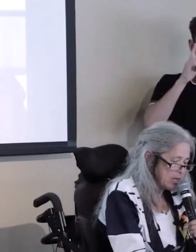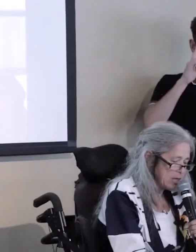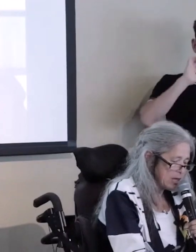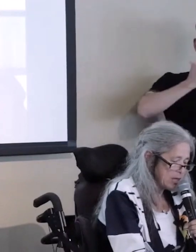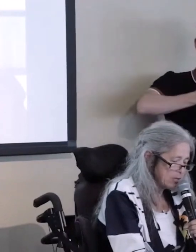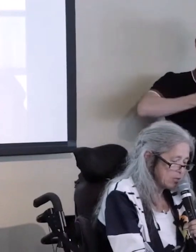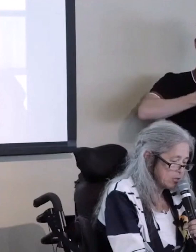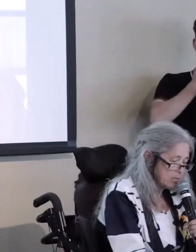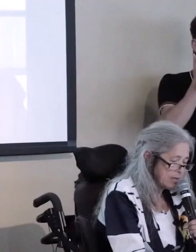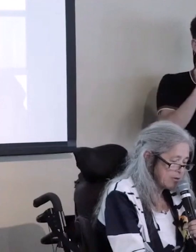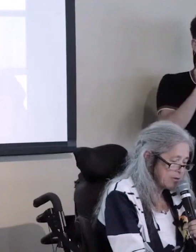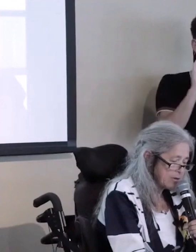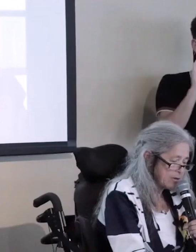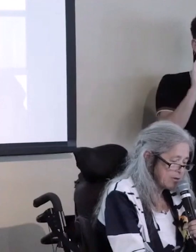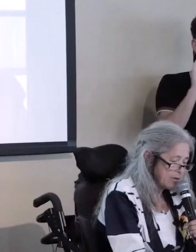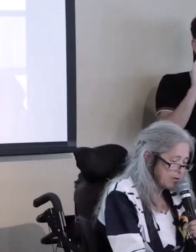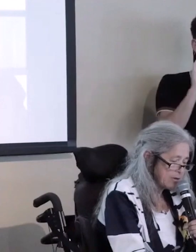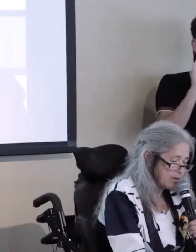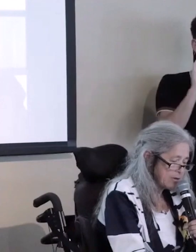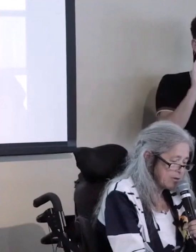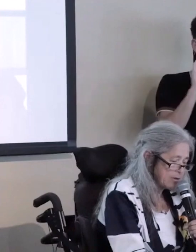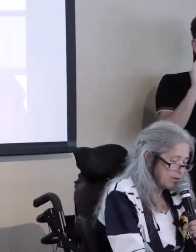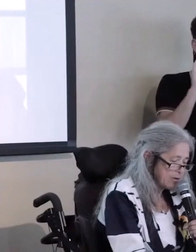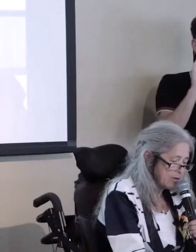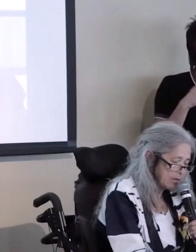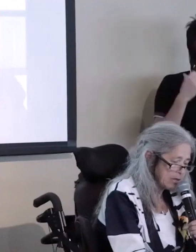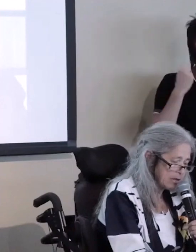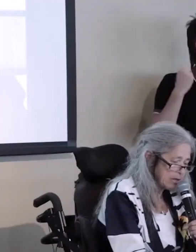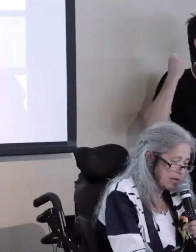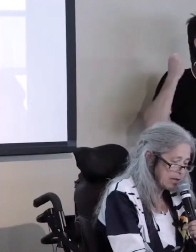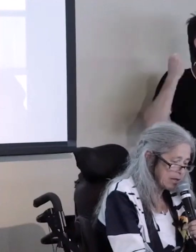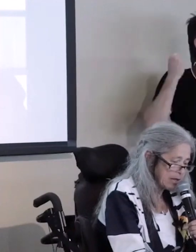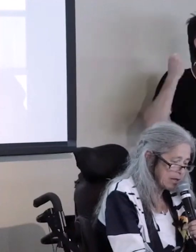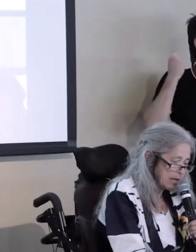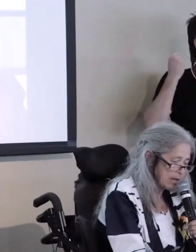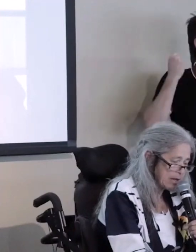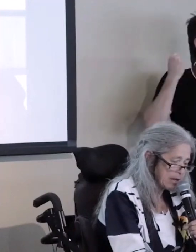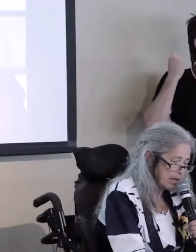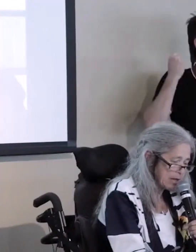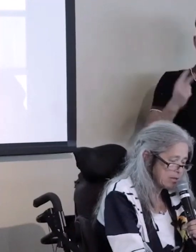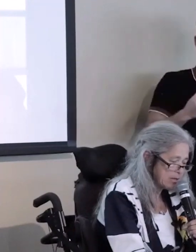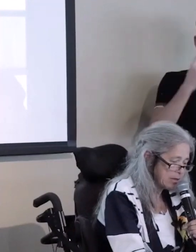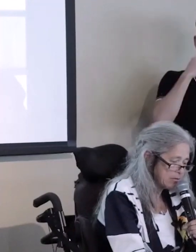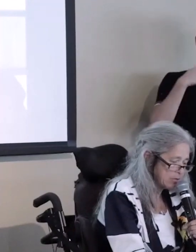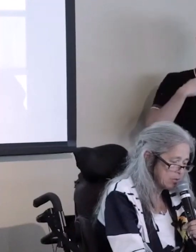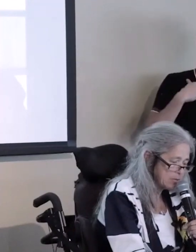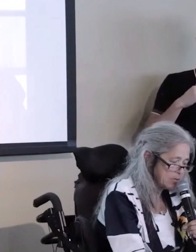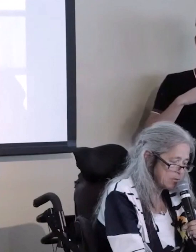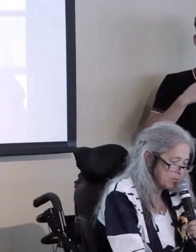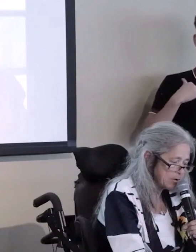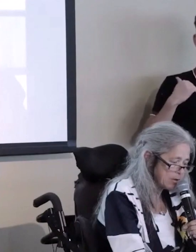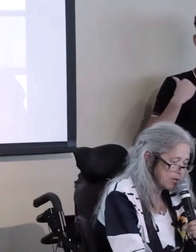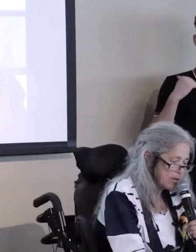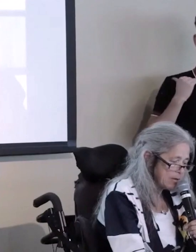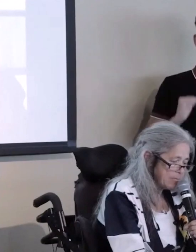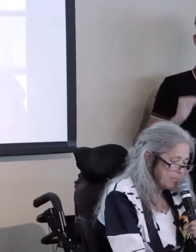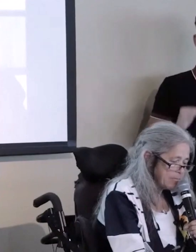and she was definitely a strong role model for me as a young advocate when I was new to the state and eager to jump into the work.